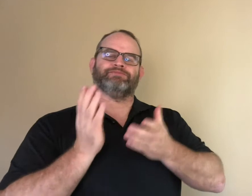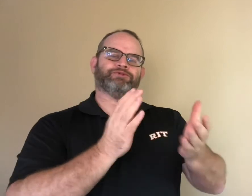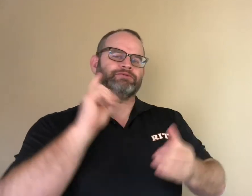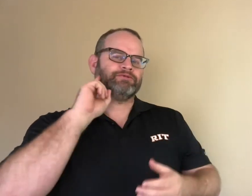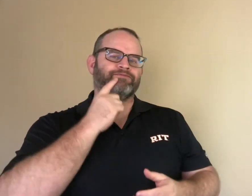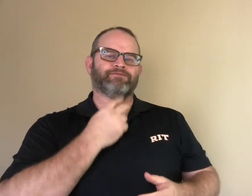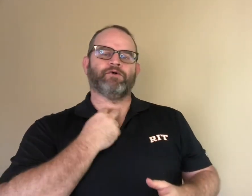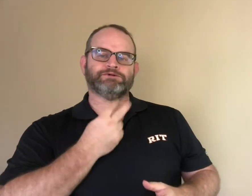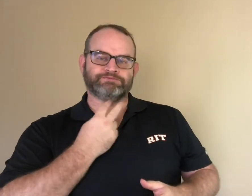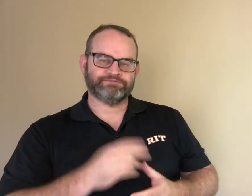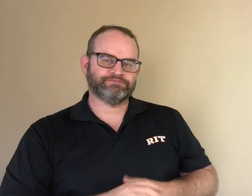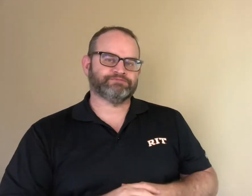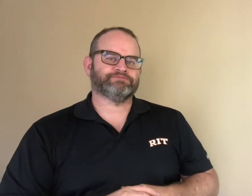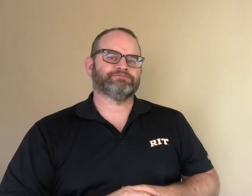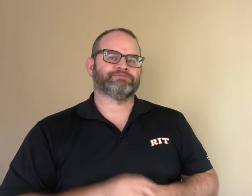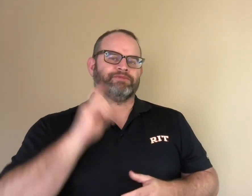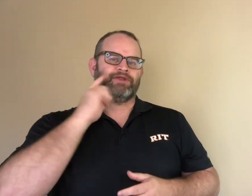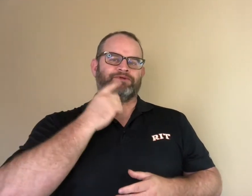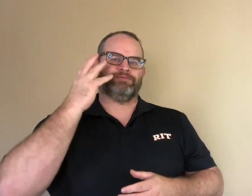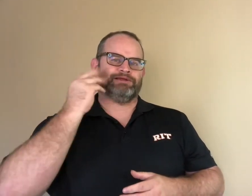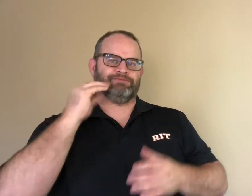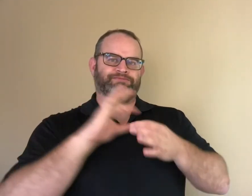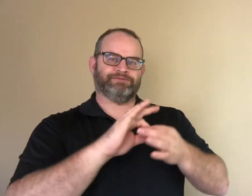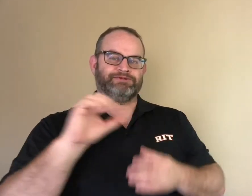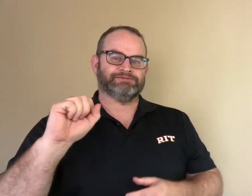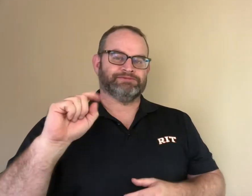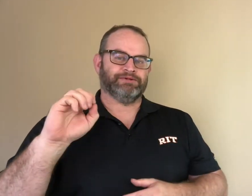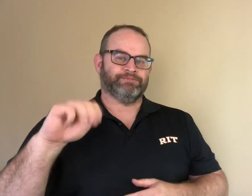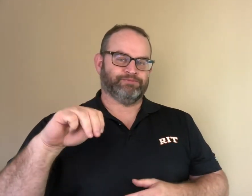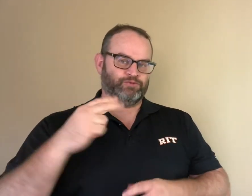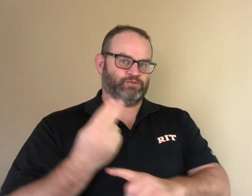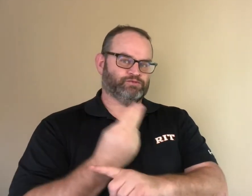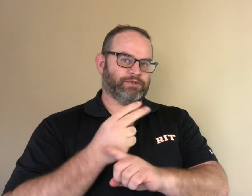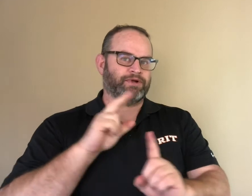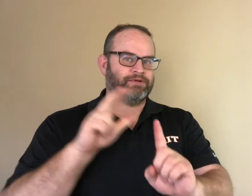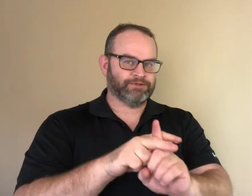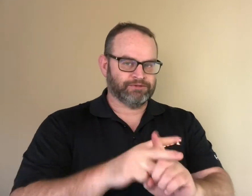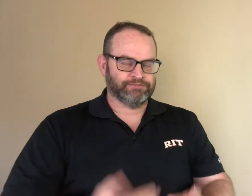We can incorporate deaf experience with STEM stories.